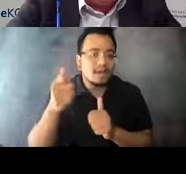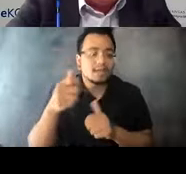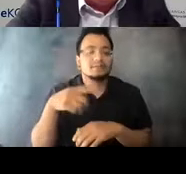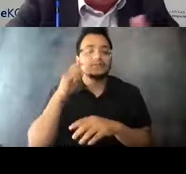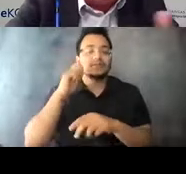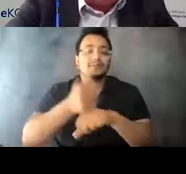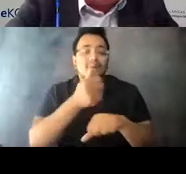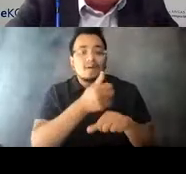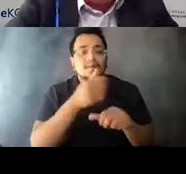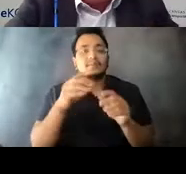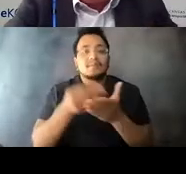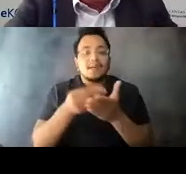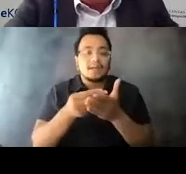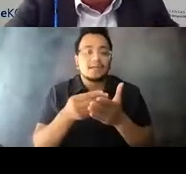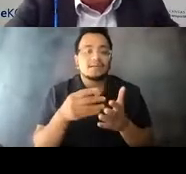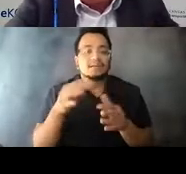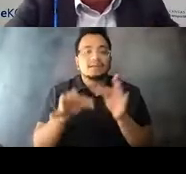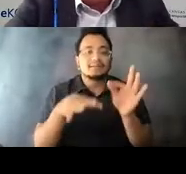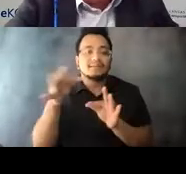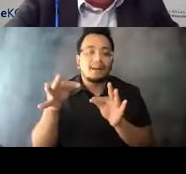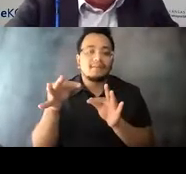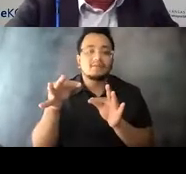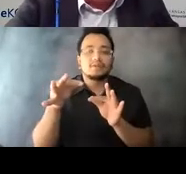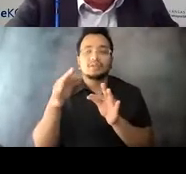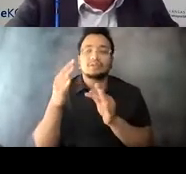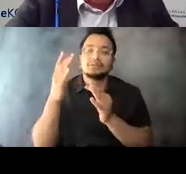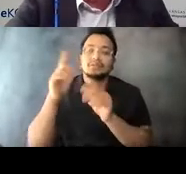at a line item from the state or from the local government or something like that.